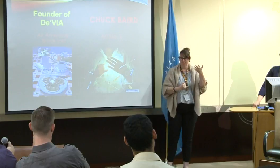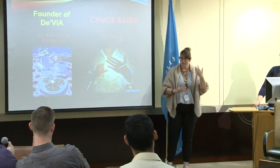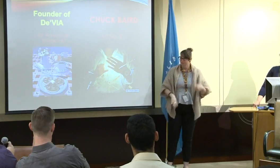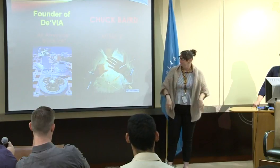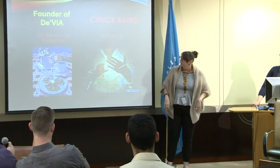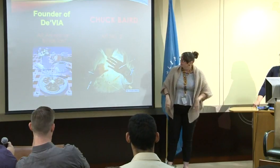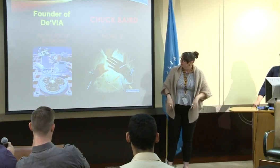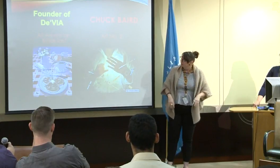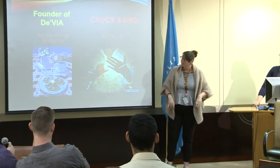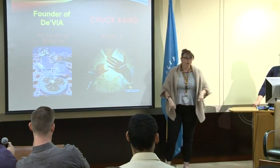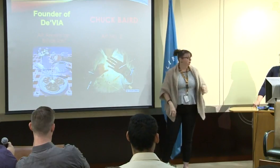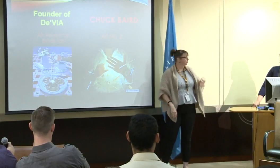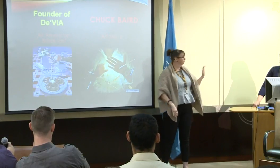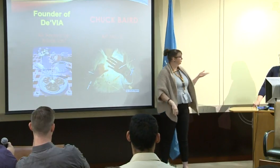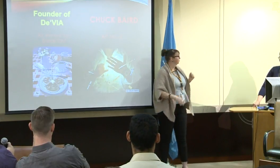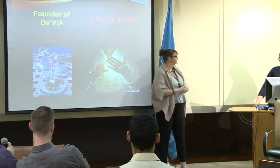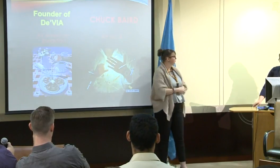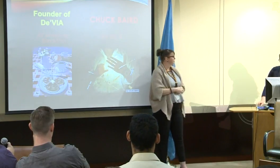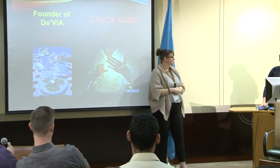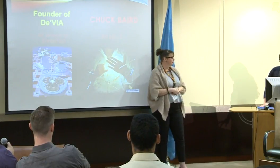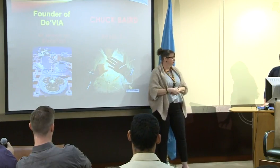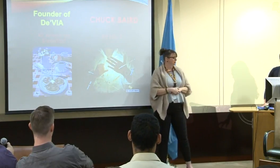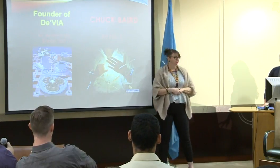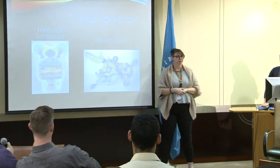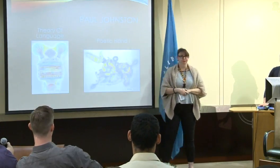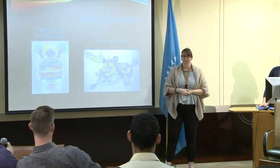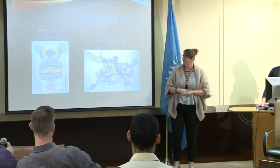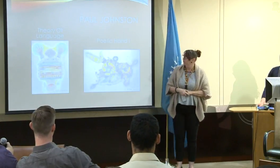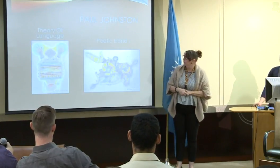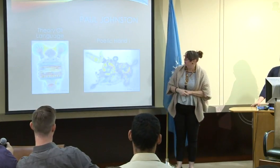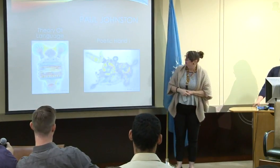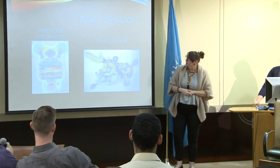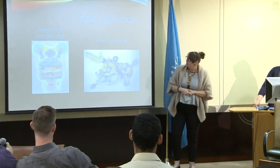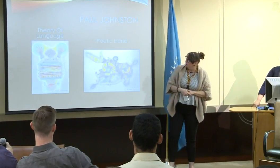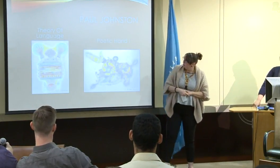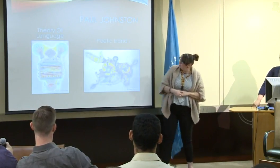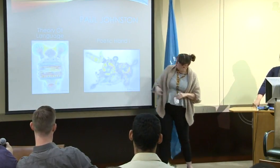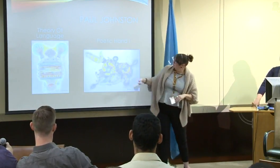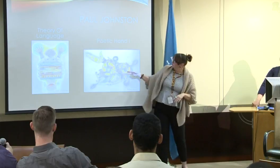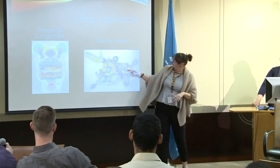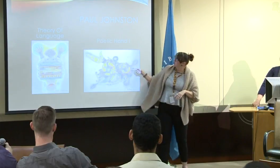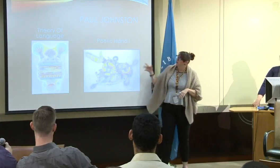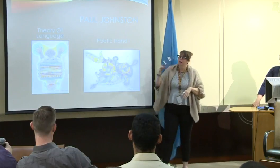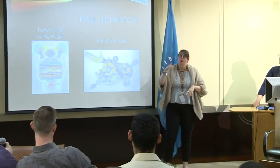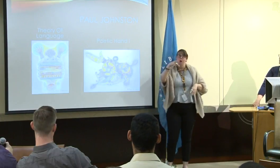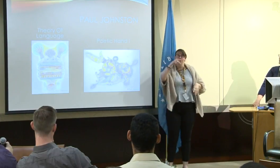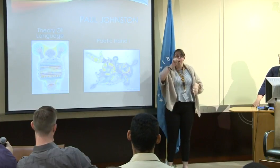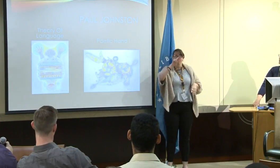These are -- you may not be able to see them, but they're paint brushes and pencils and so forth.